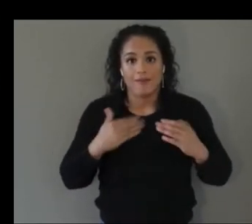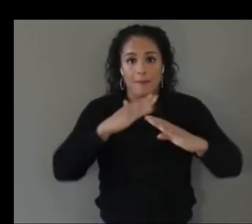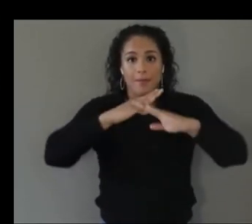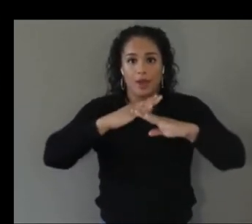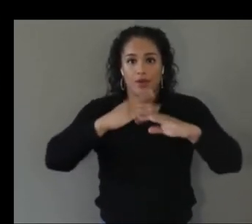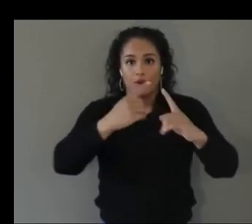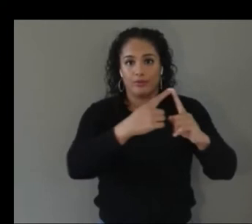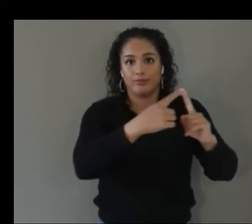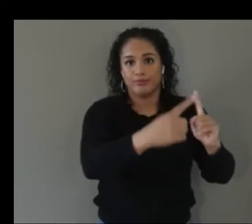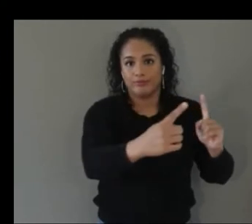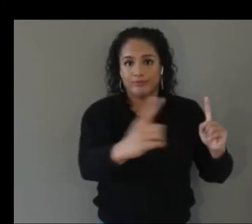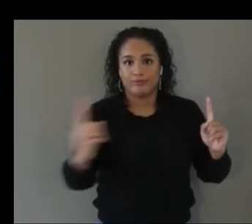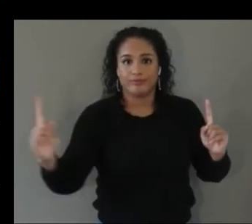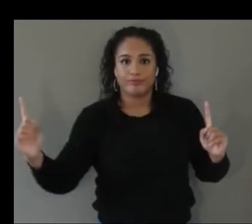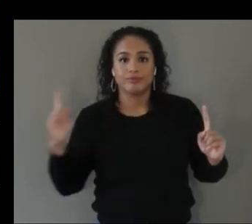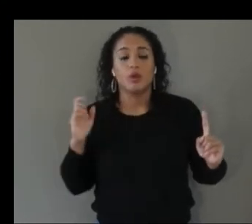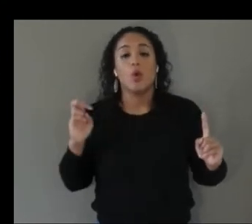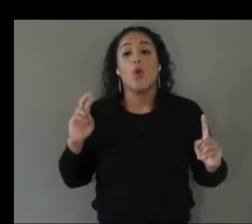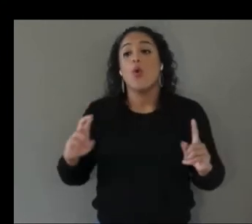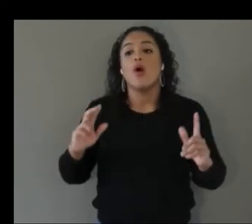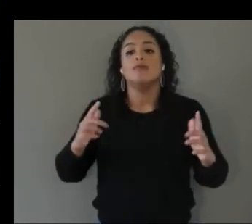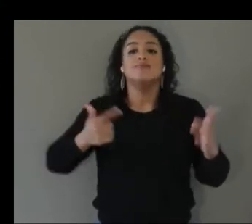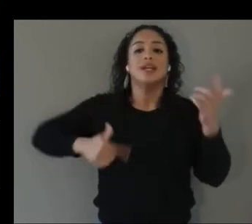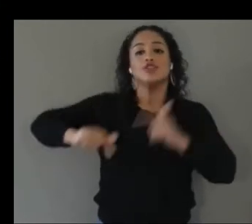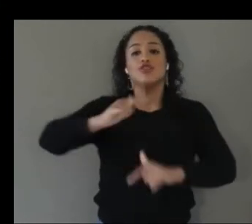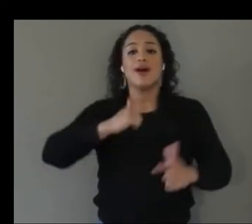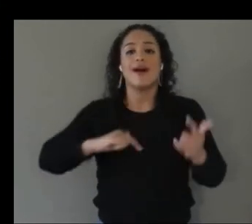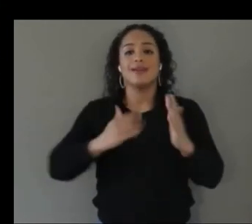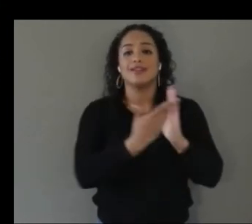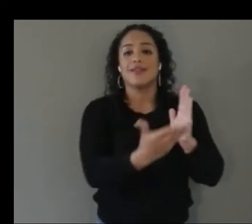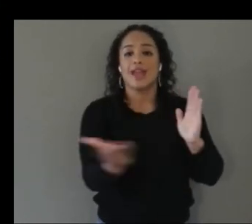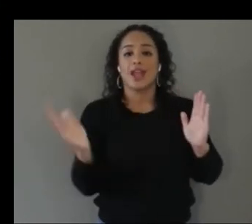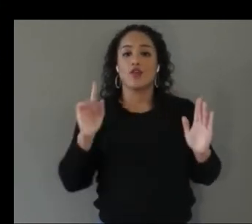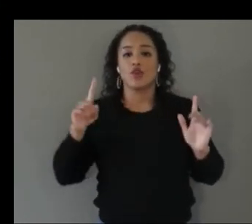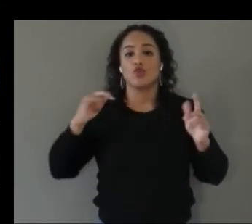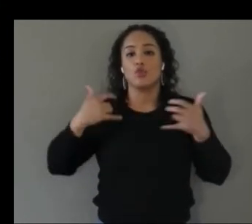interactive area that you might be playing inside but you know that could pose challenges for people